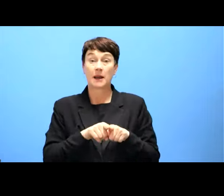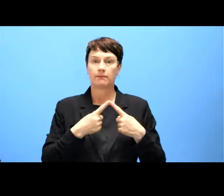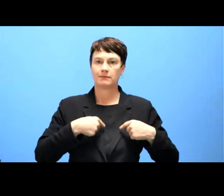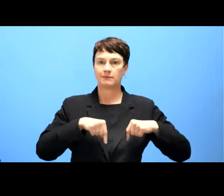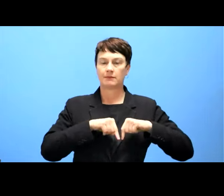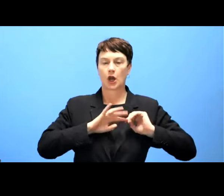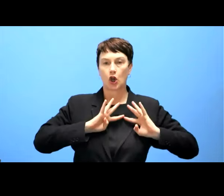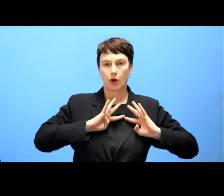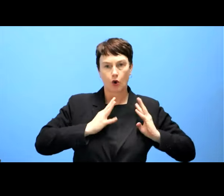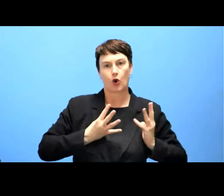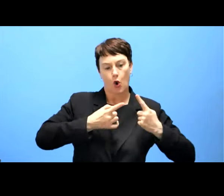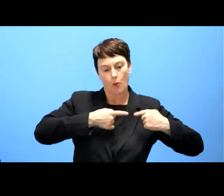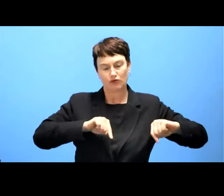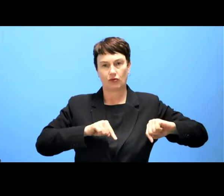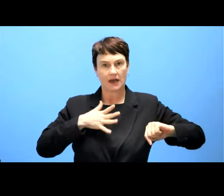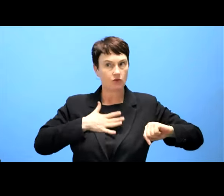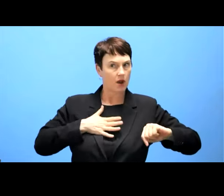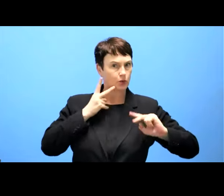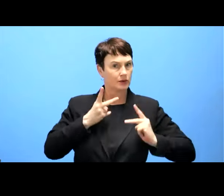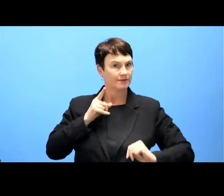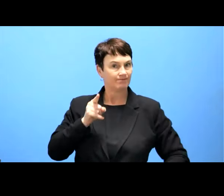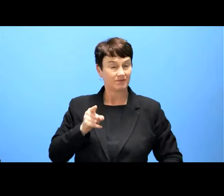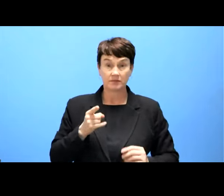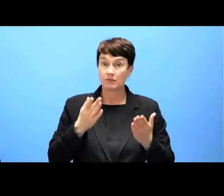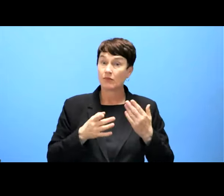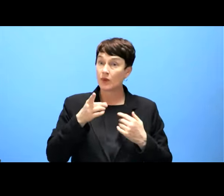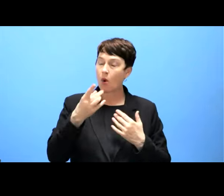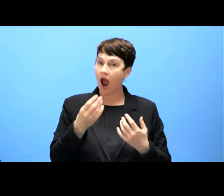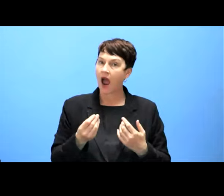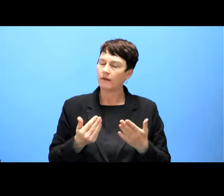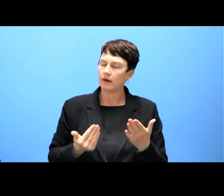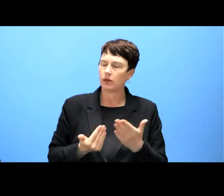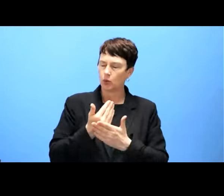or something you would like to try in the next period of time? Did you yeah, is it something